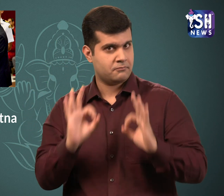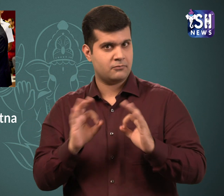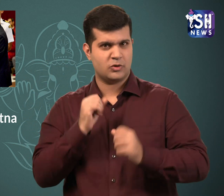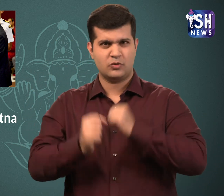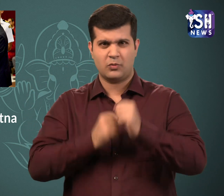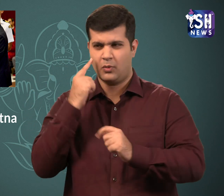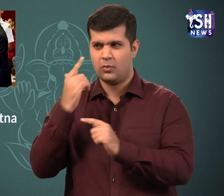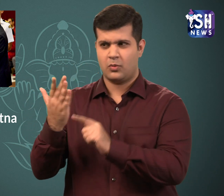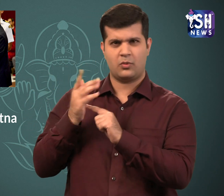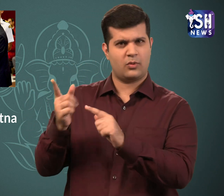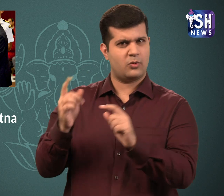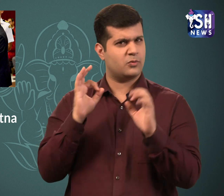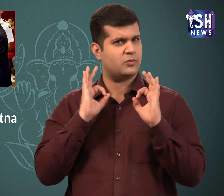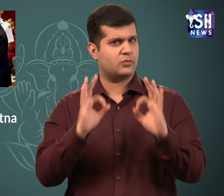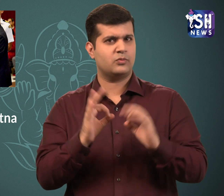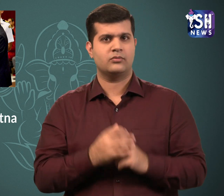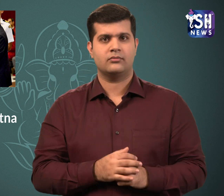She is a brilliant sportsperson.